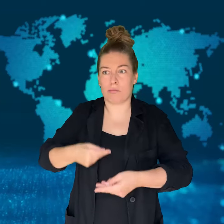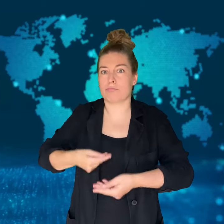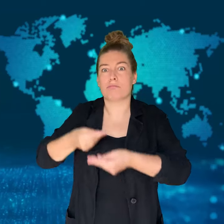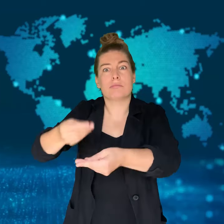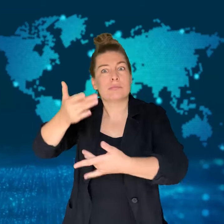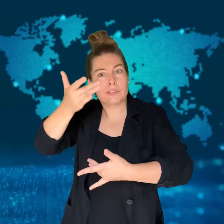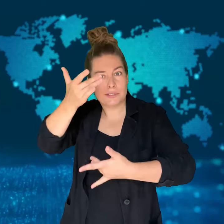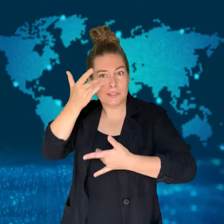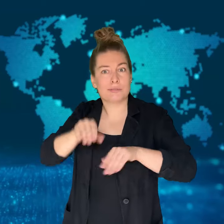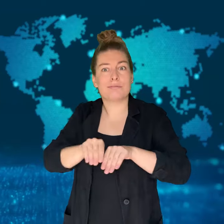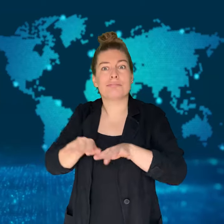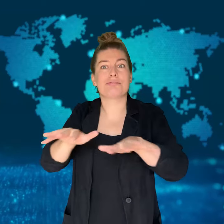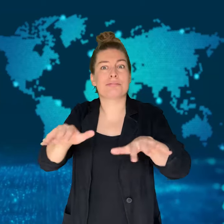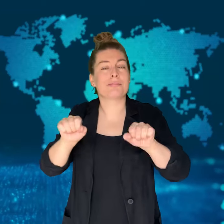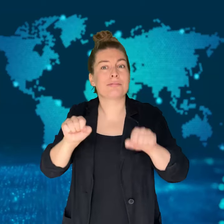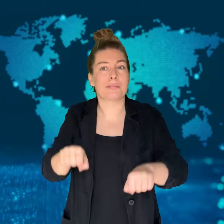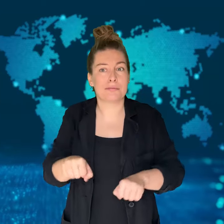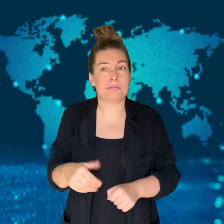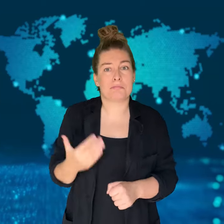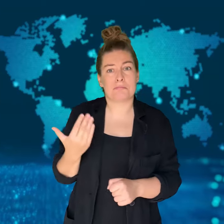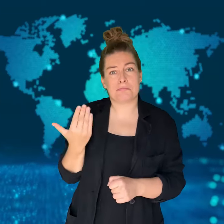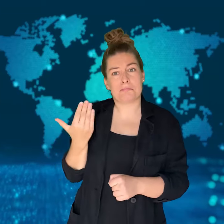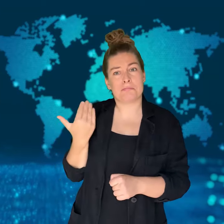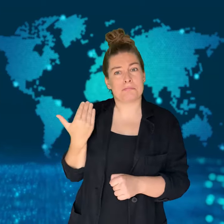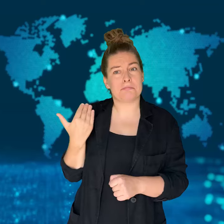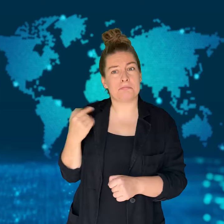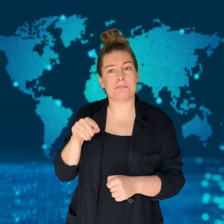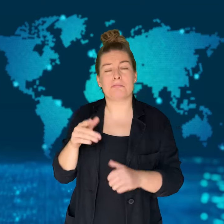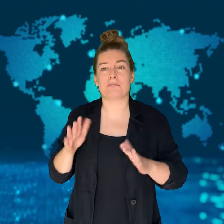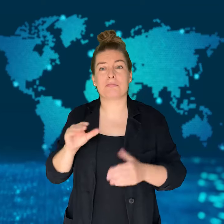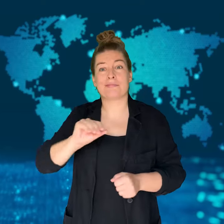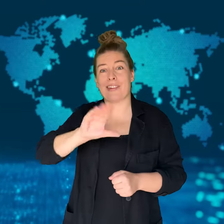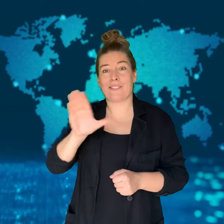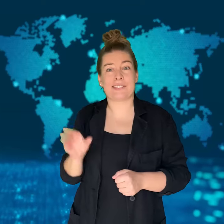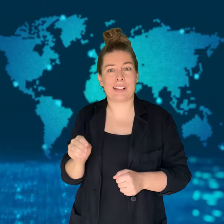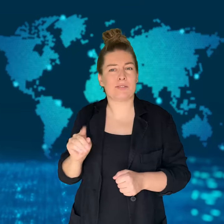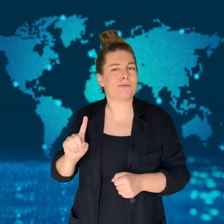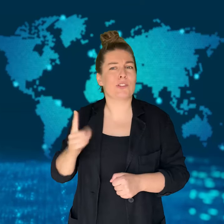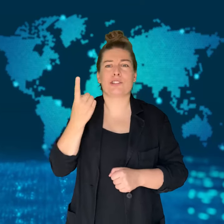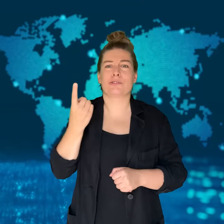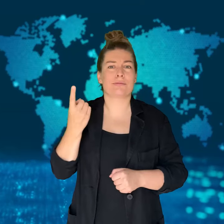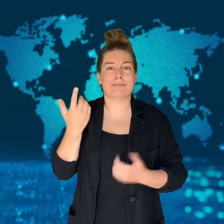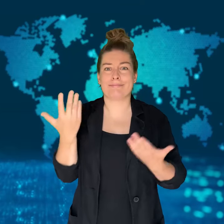Africa was initially experiencing a spread of "clade I" monkeypox.